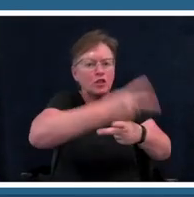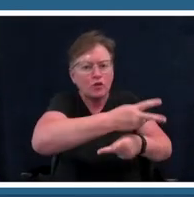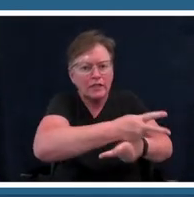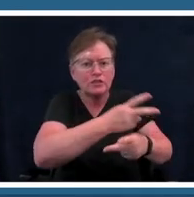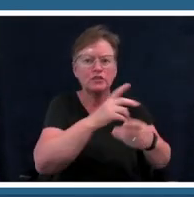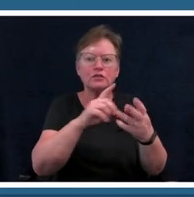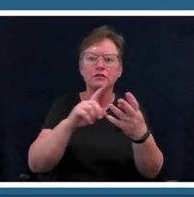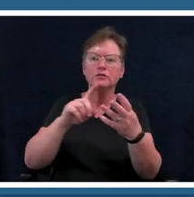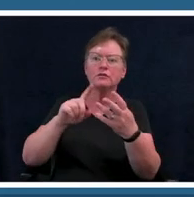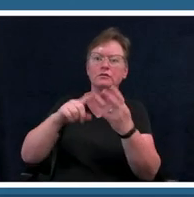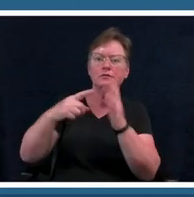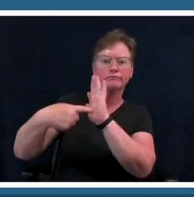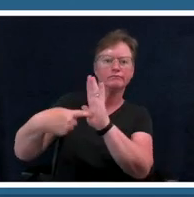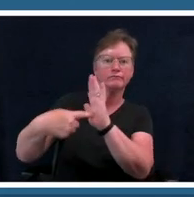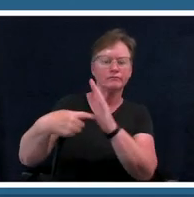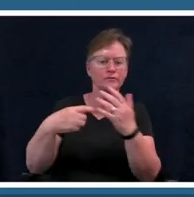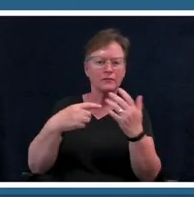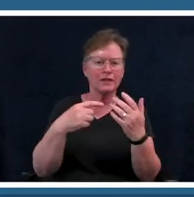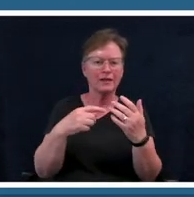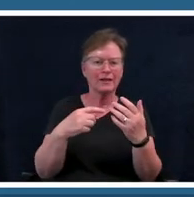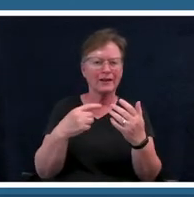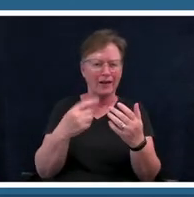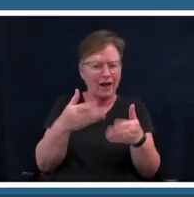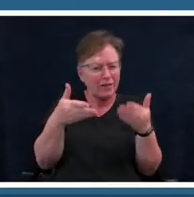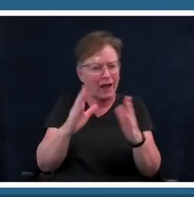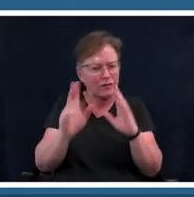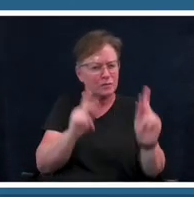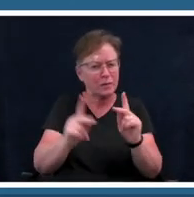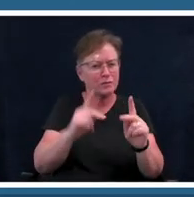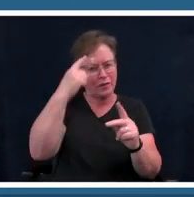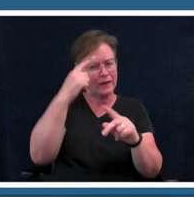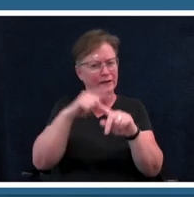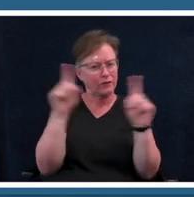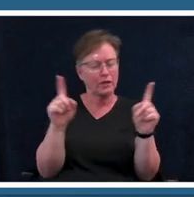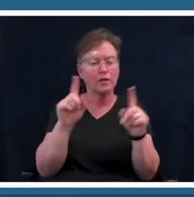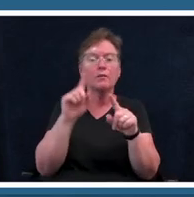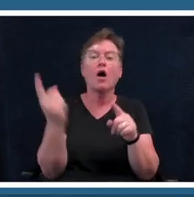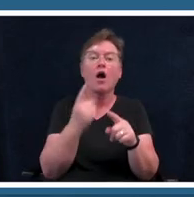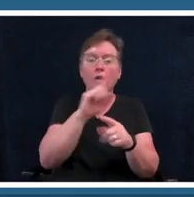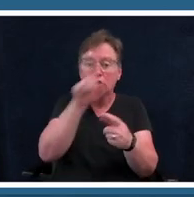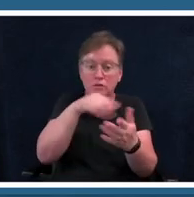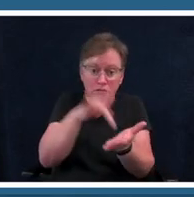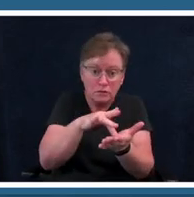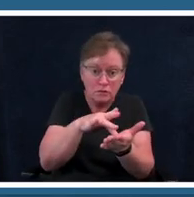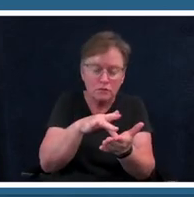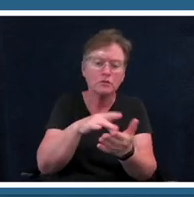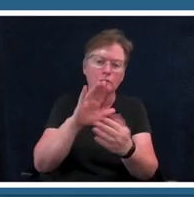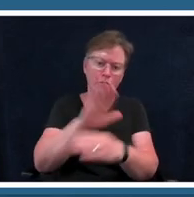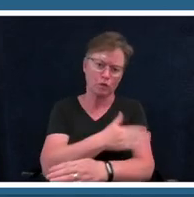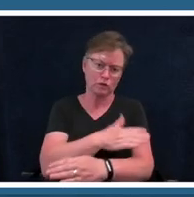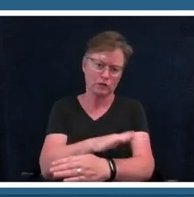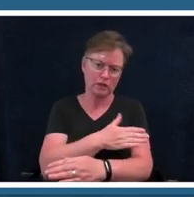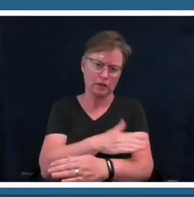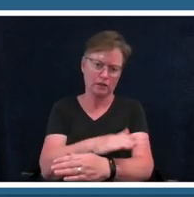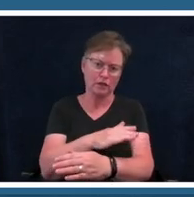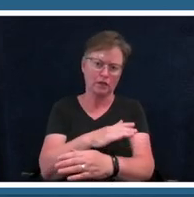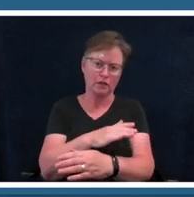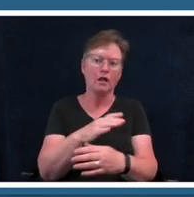but music has always been the core of it and i find that there's so many